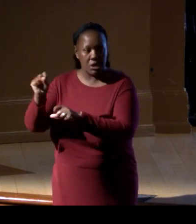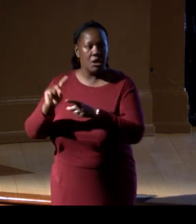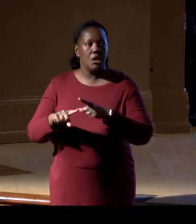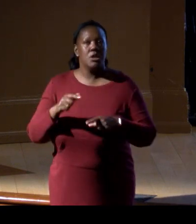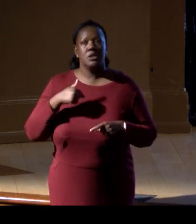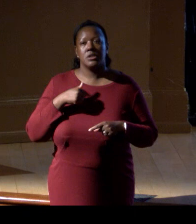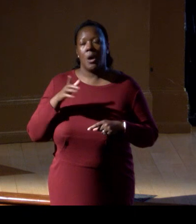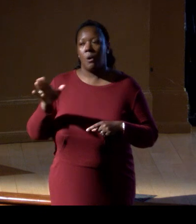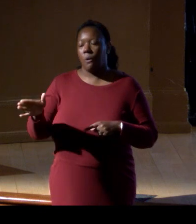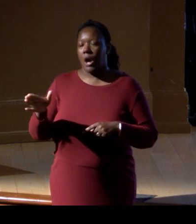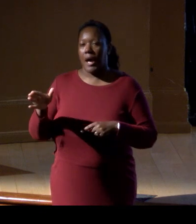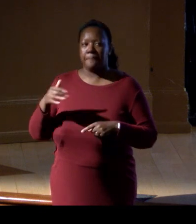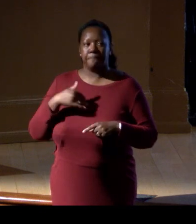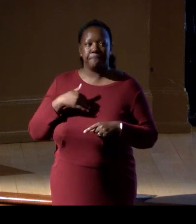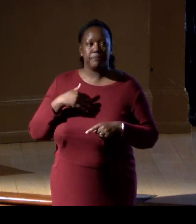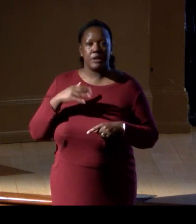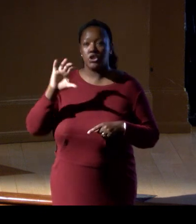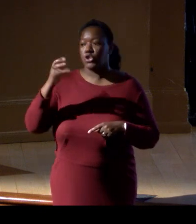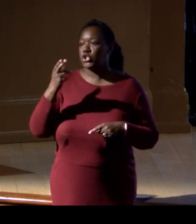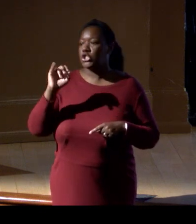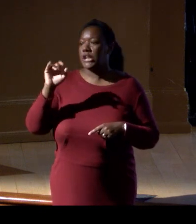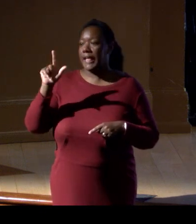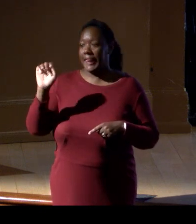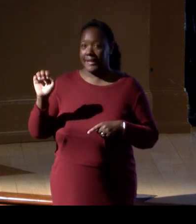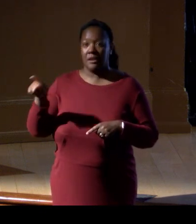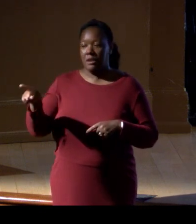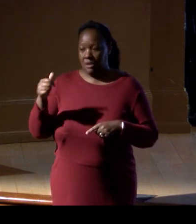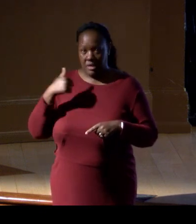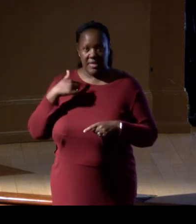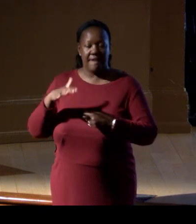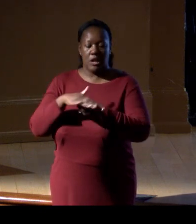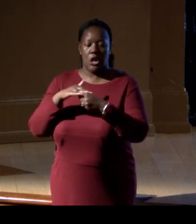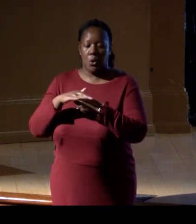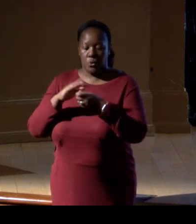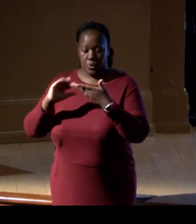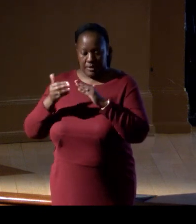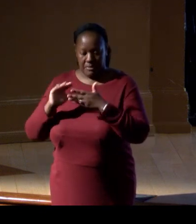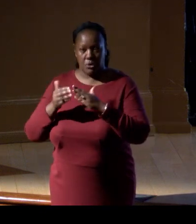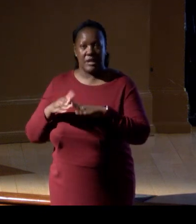in Chile, Juan Fernandez local community in the Pacific coast and Chile, too,